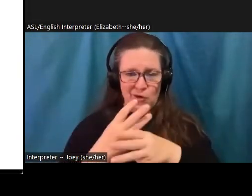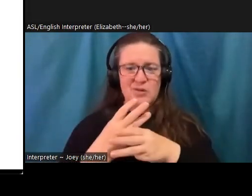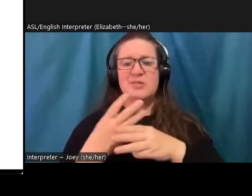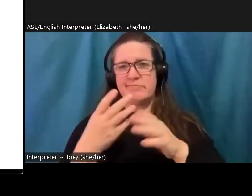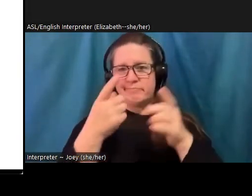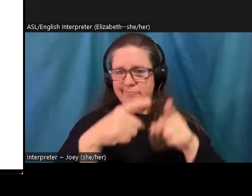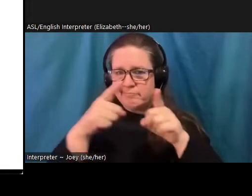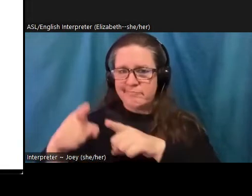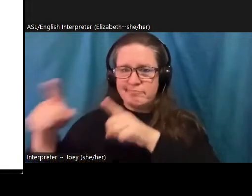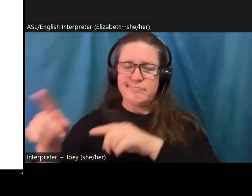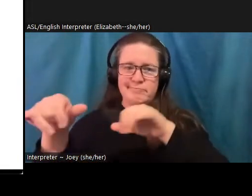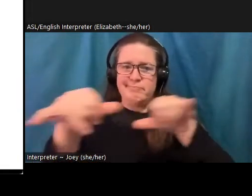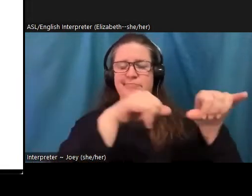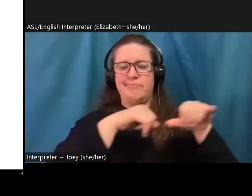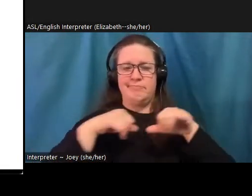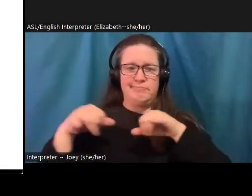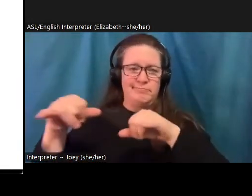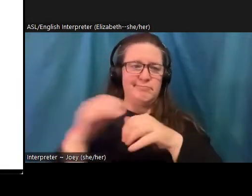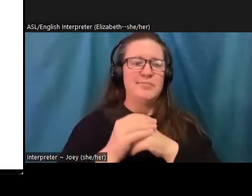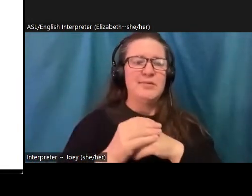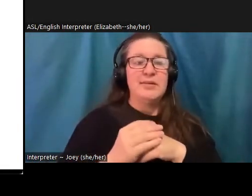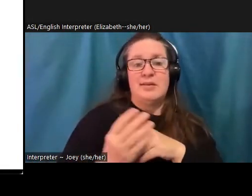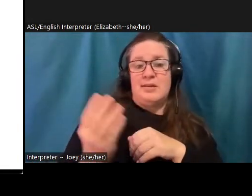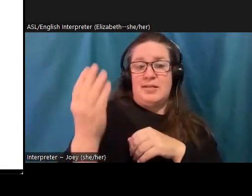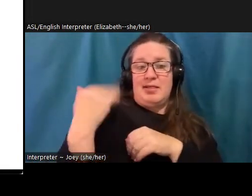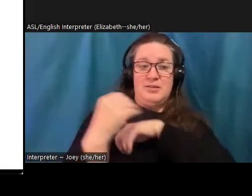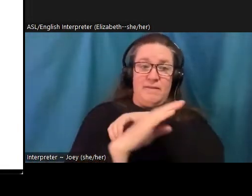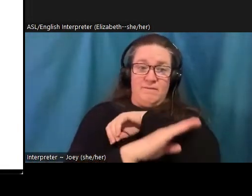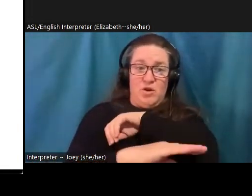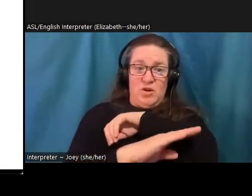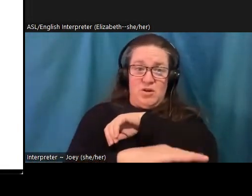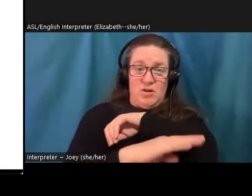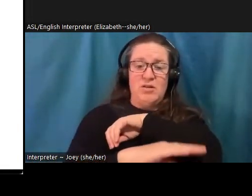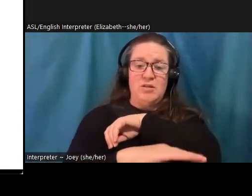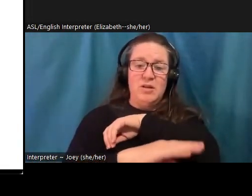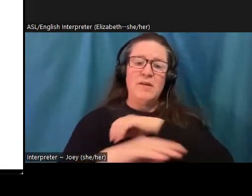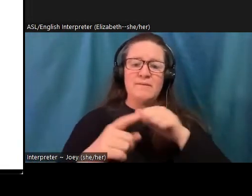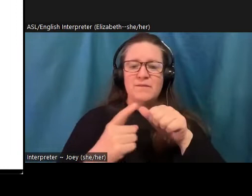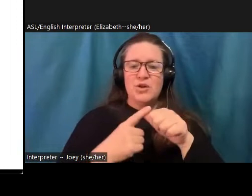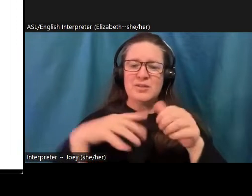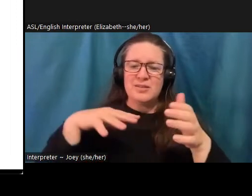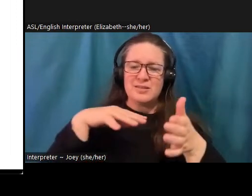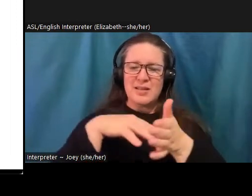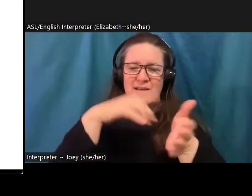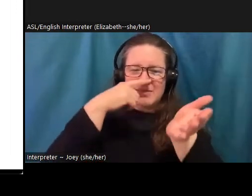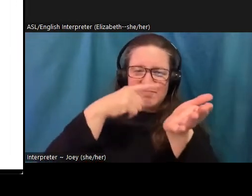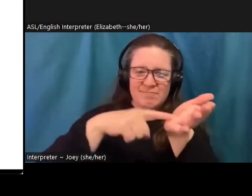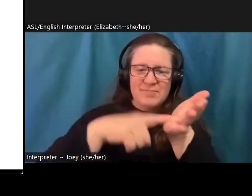done on mental health impacts of climate change for young people showed this very deep psychological distress. This was